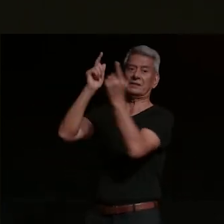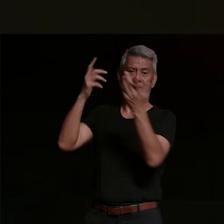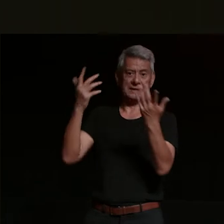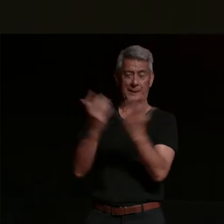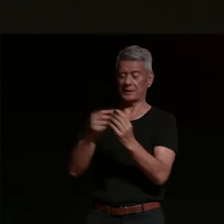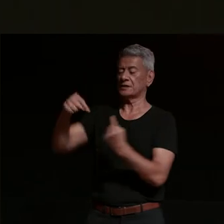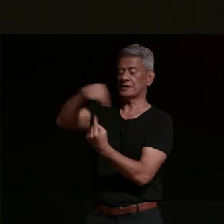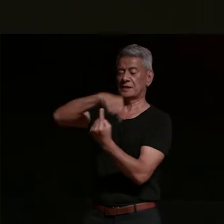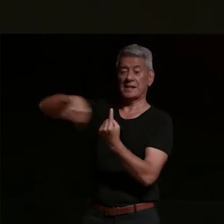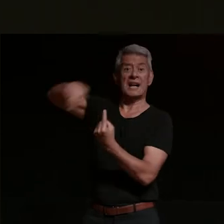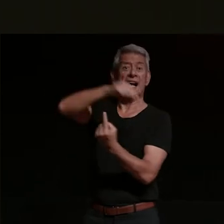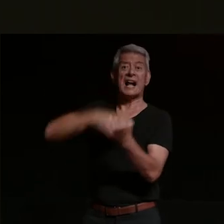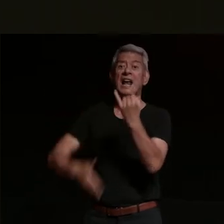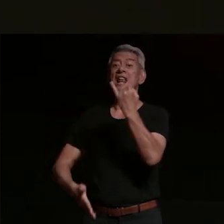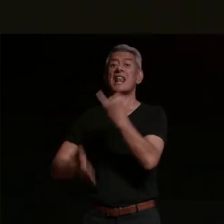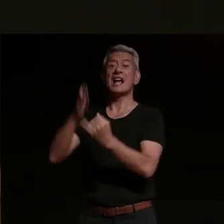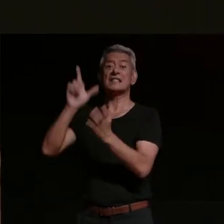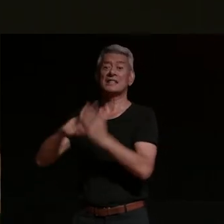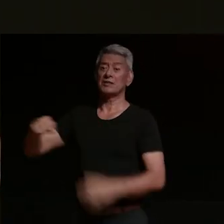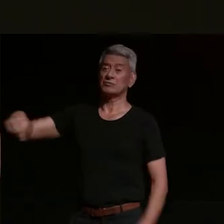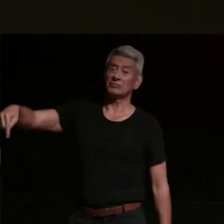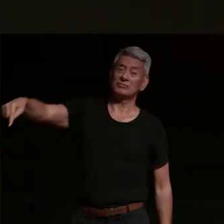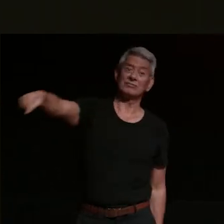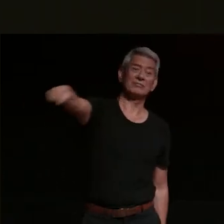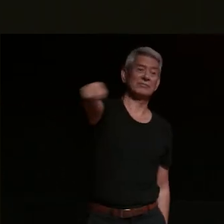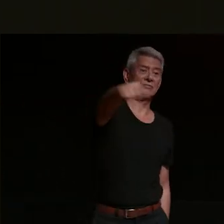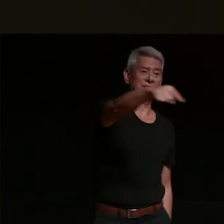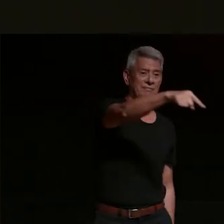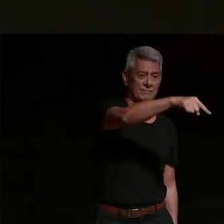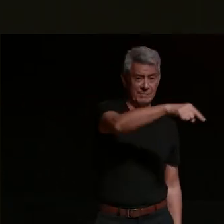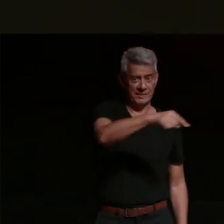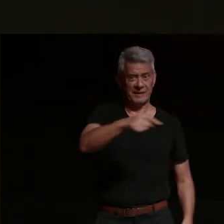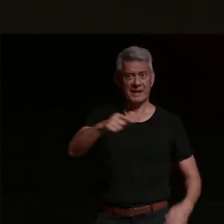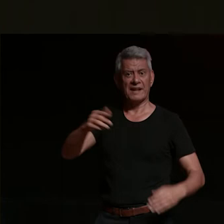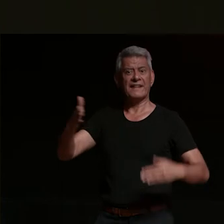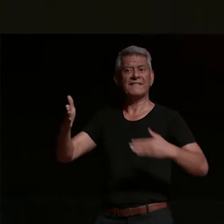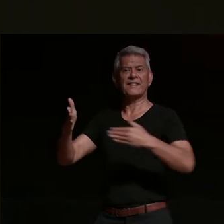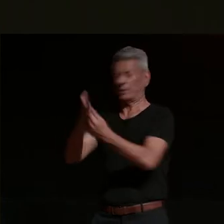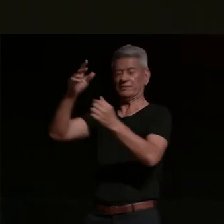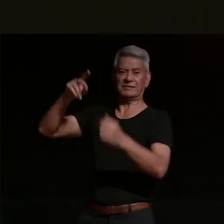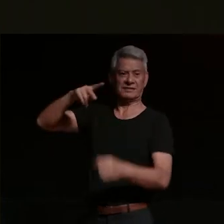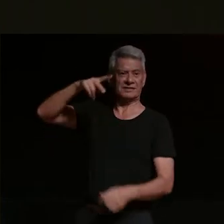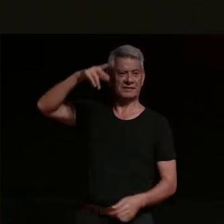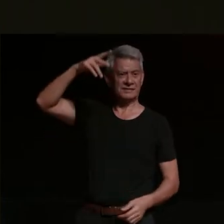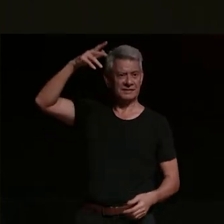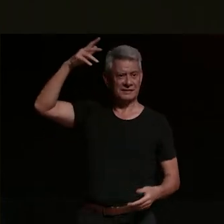come flying around end up entangled in this electric fence and i'm like ticking away and